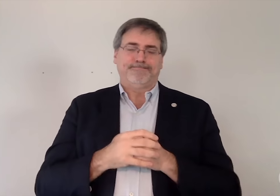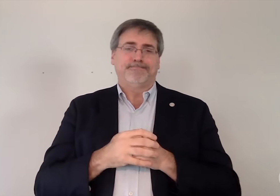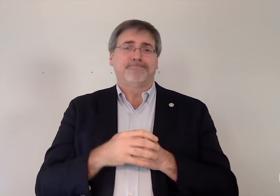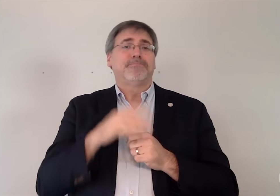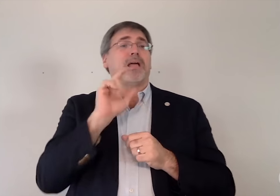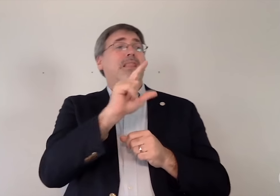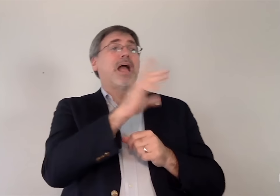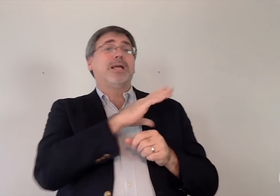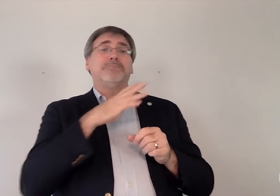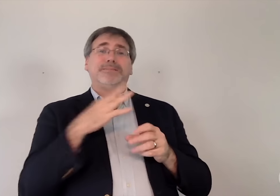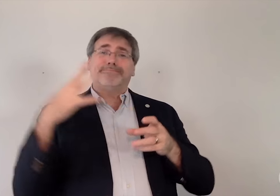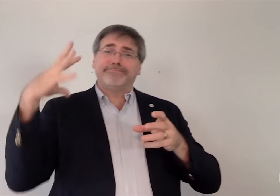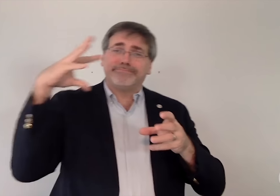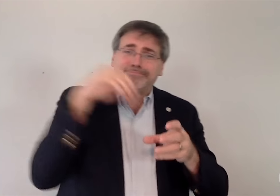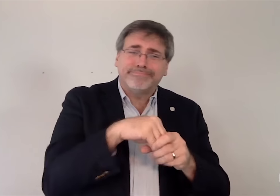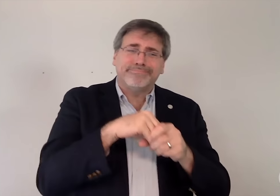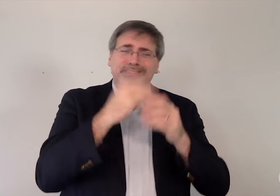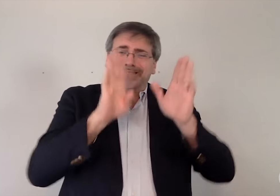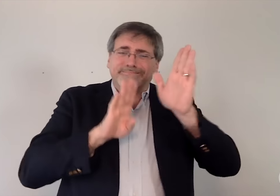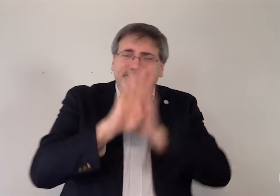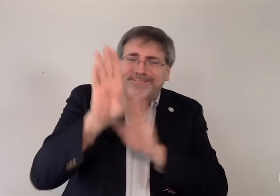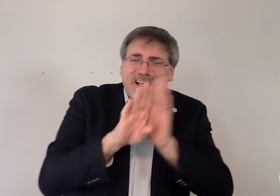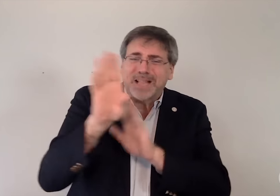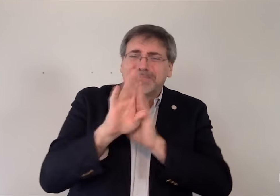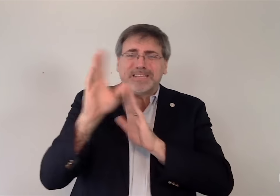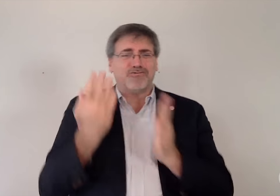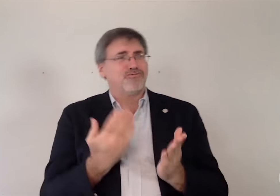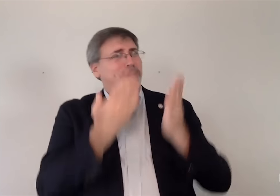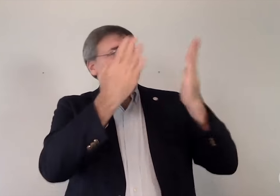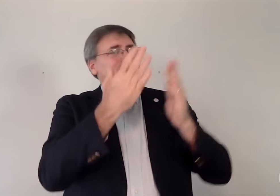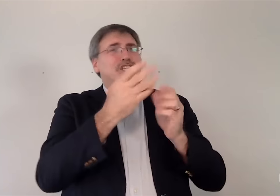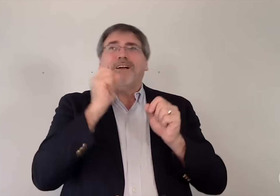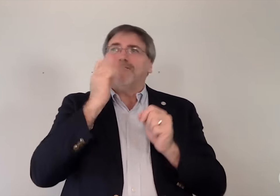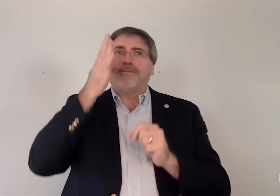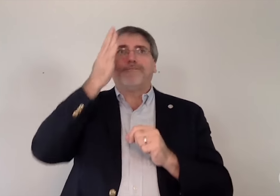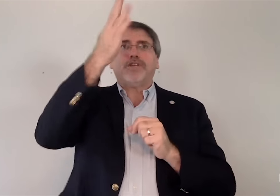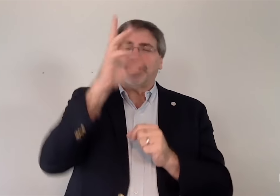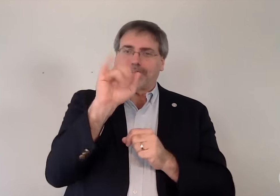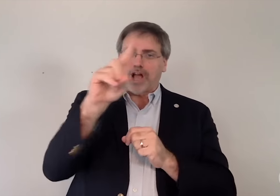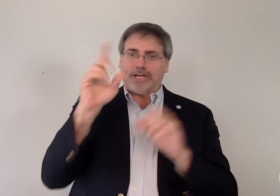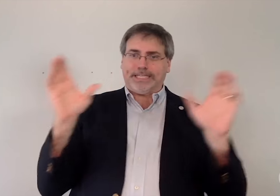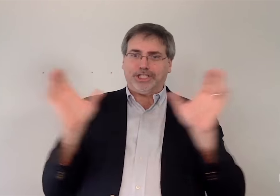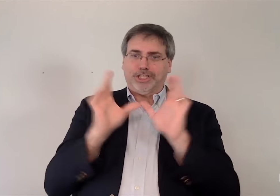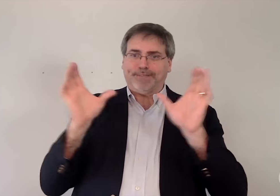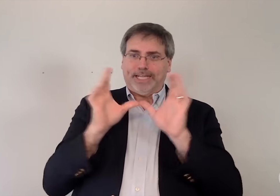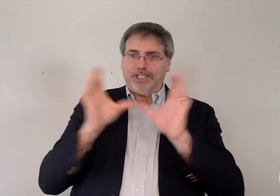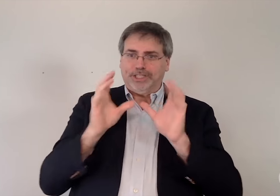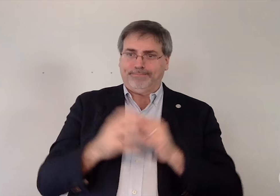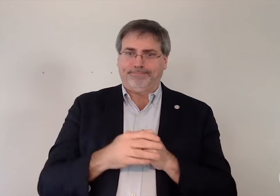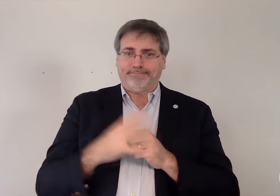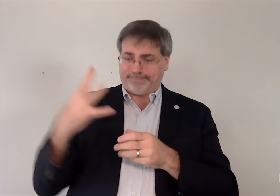The committee included the development of recommendations on the future of all RID certifications